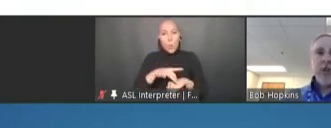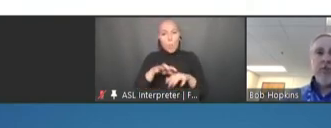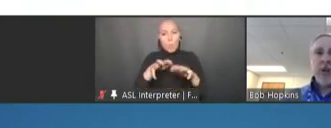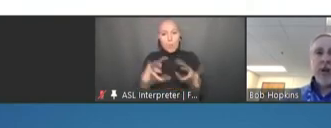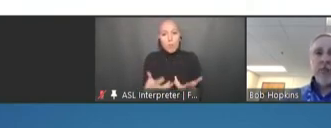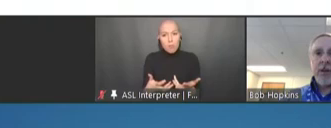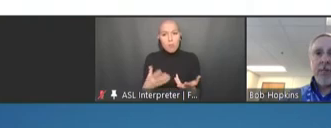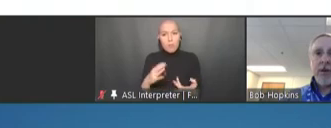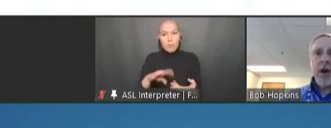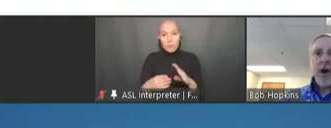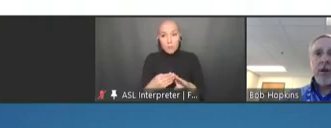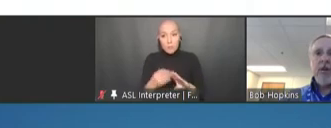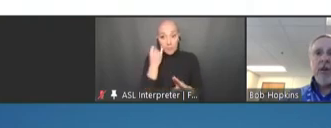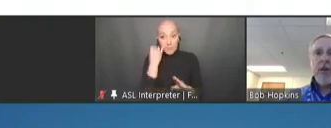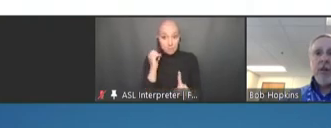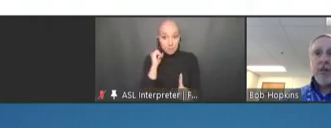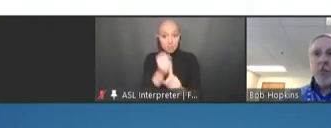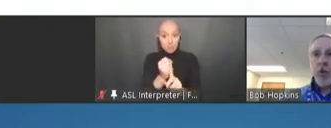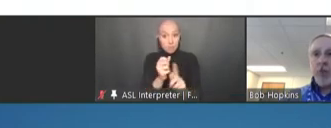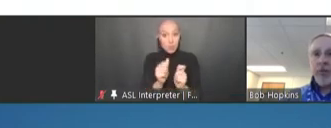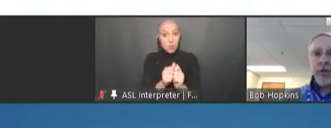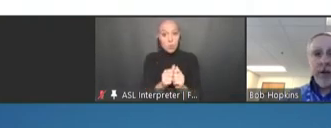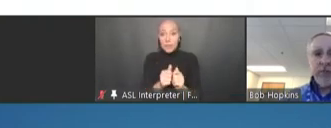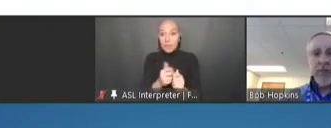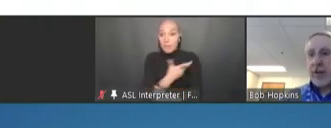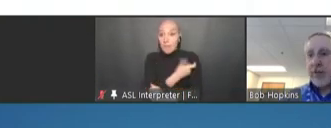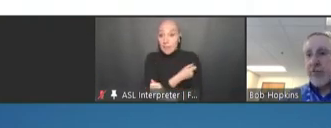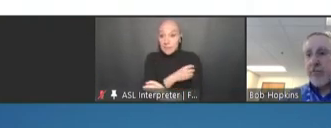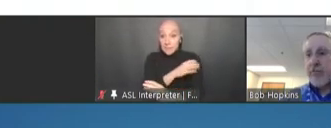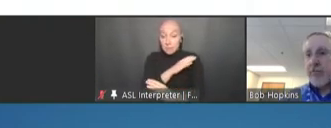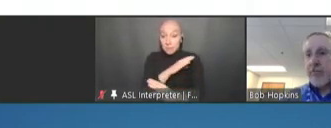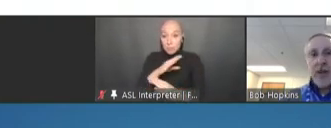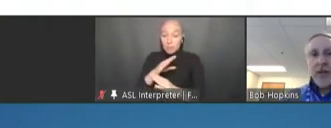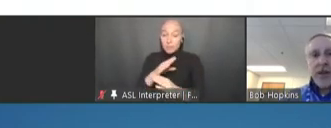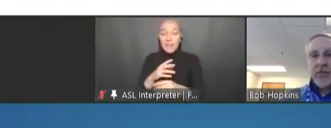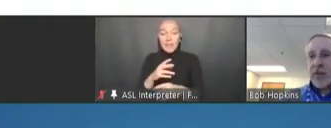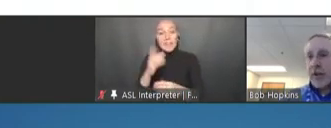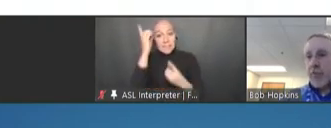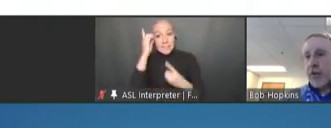we have to think beyond the borders of the United States. Next slide, please.